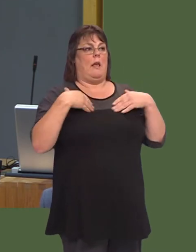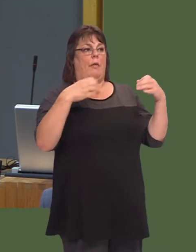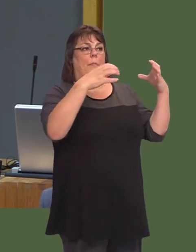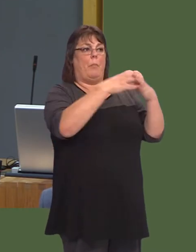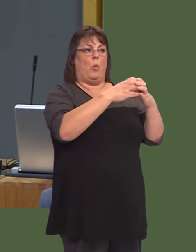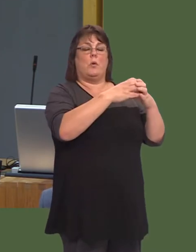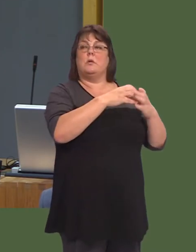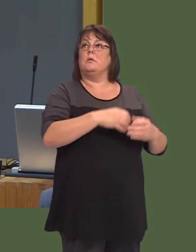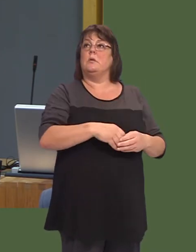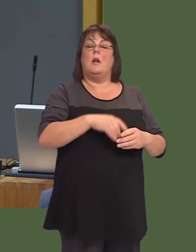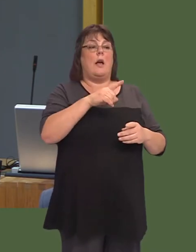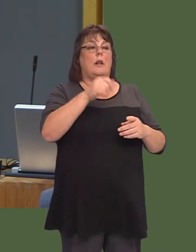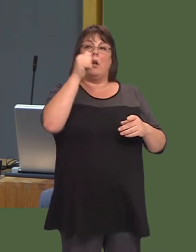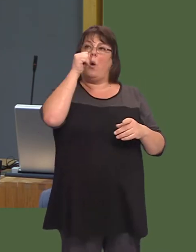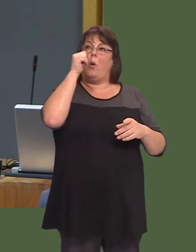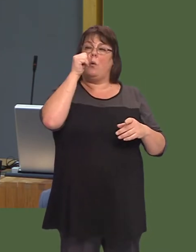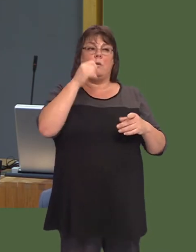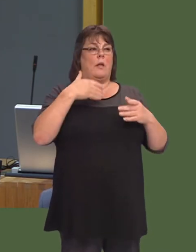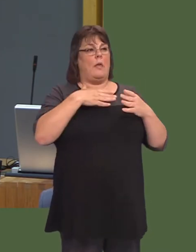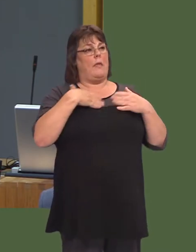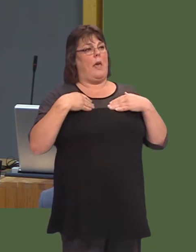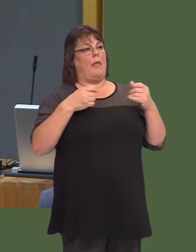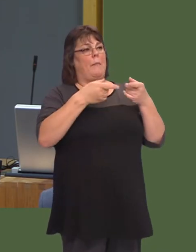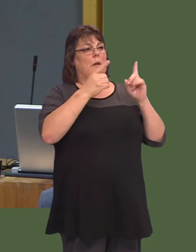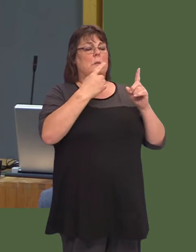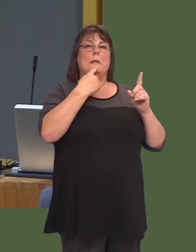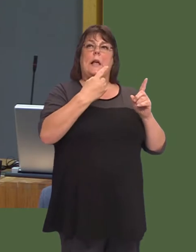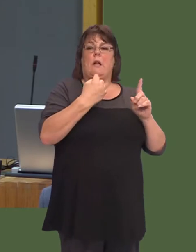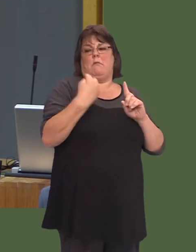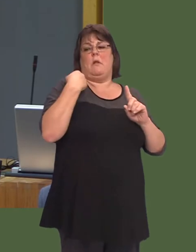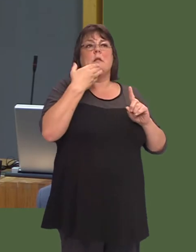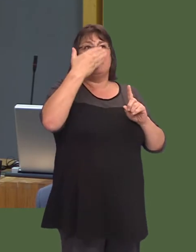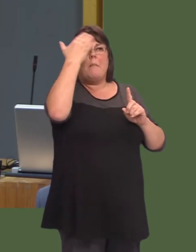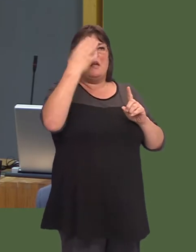dros yr hafófod yna ddiffyg mewn rhai meysydd, aír gwasanaeth pediatrig yn benodol yw hynny.